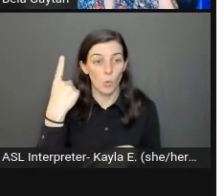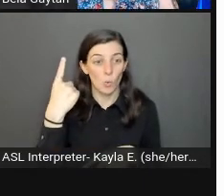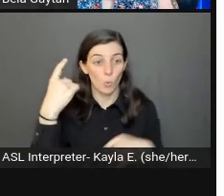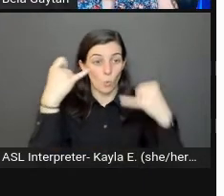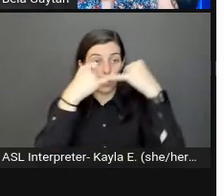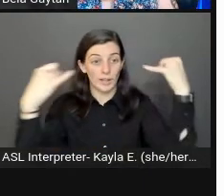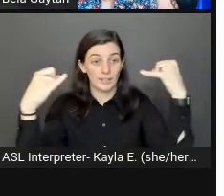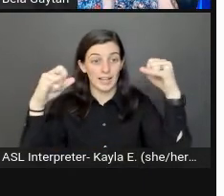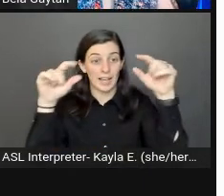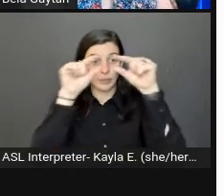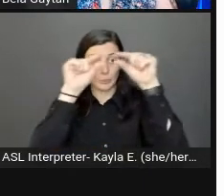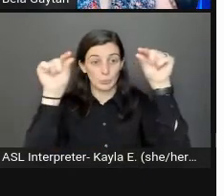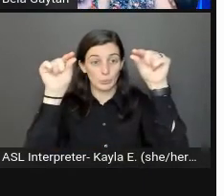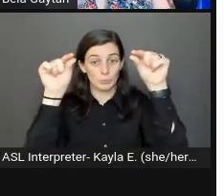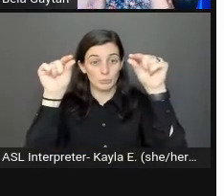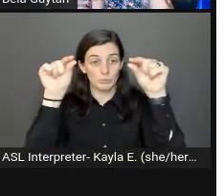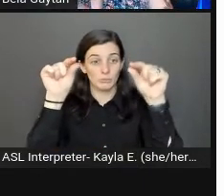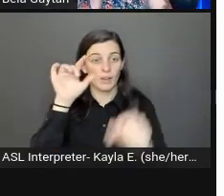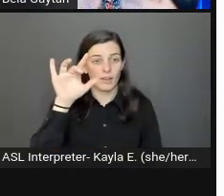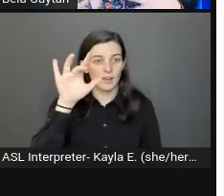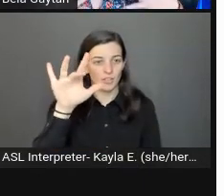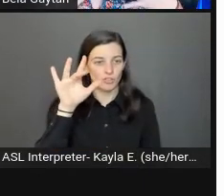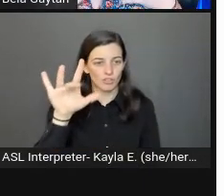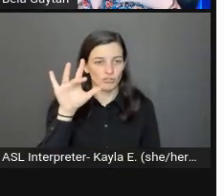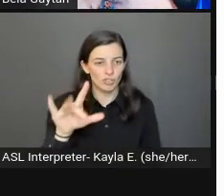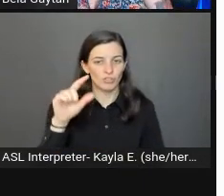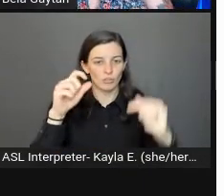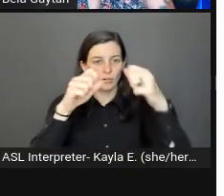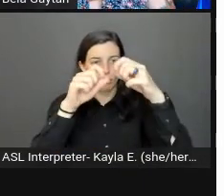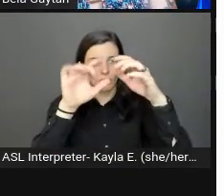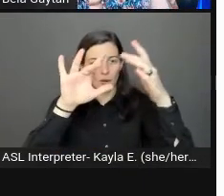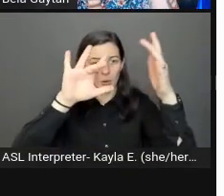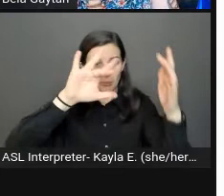another line of text, enter, enter, enter. Well, it looks really cool.